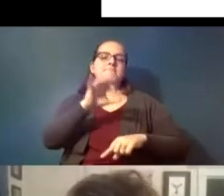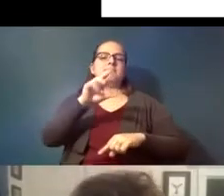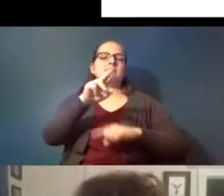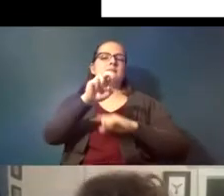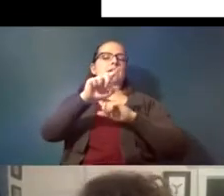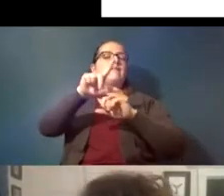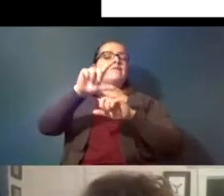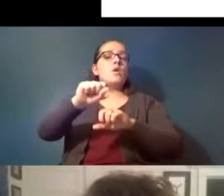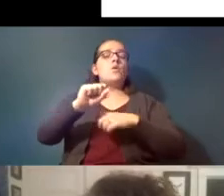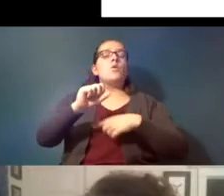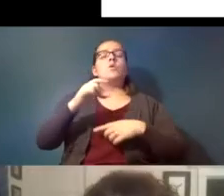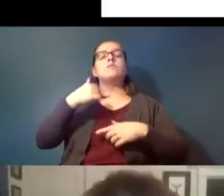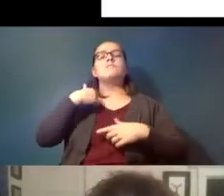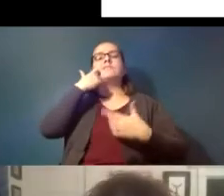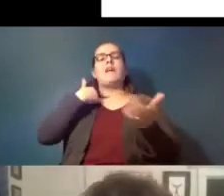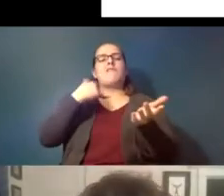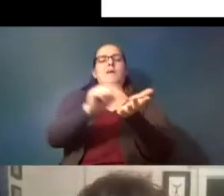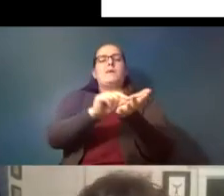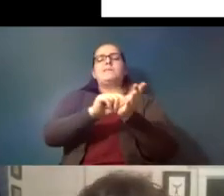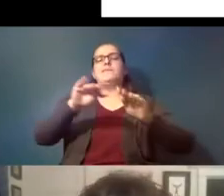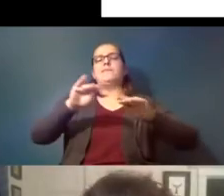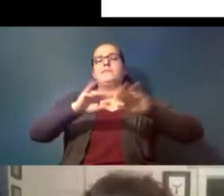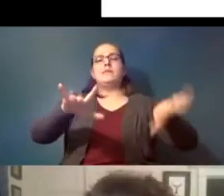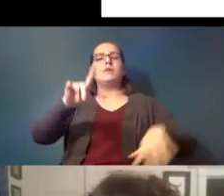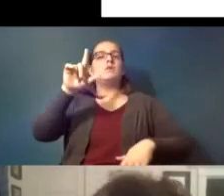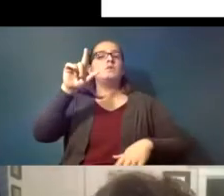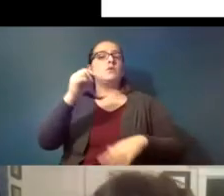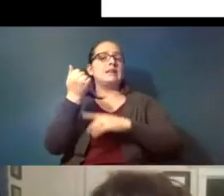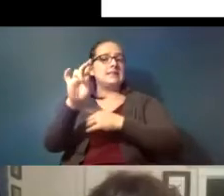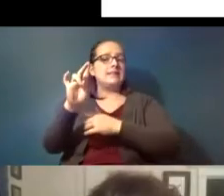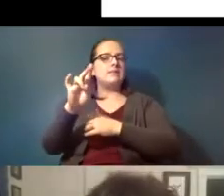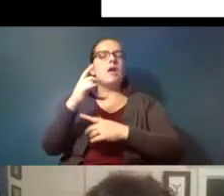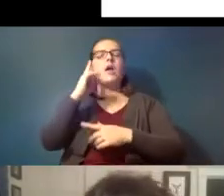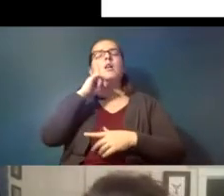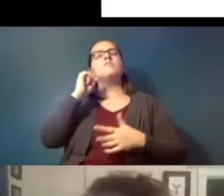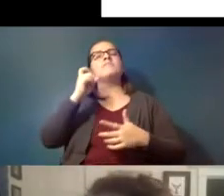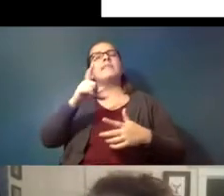and there was a publication that came out in 2017 that i think gives a really good kind of